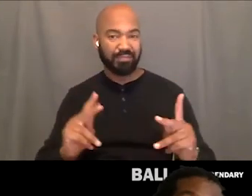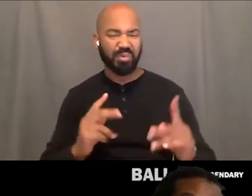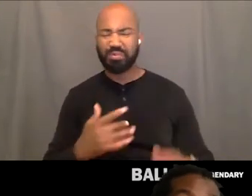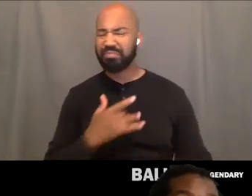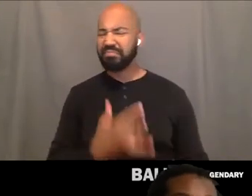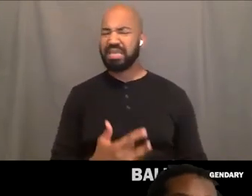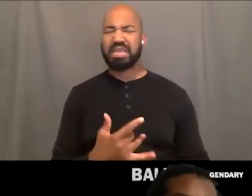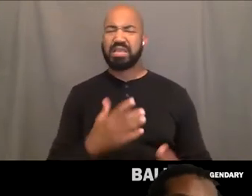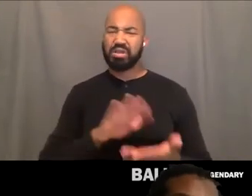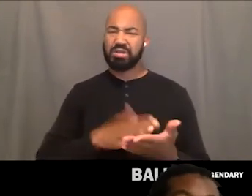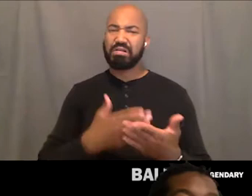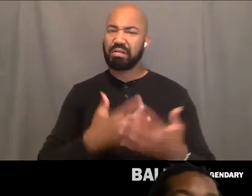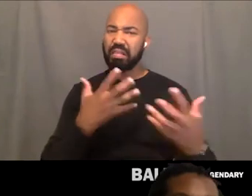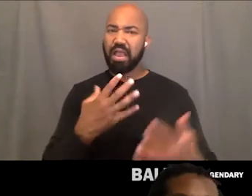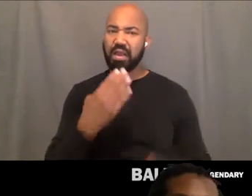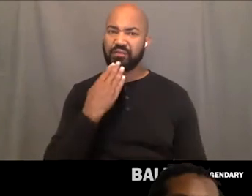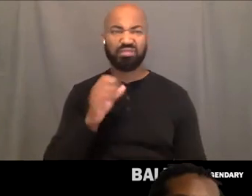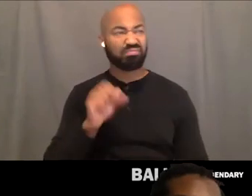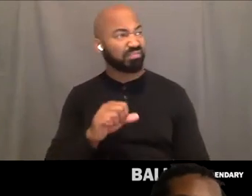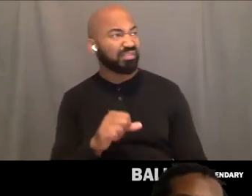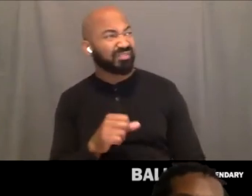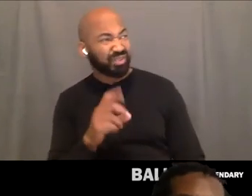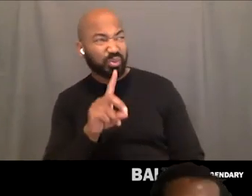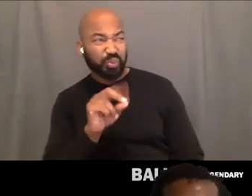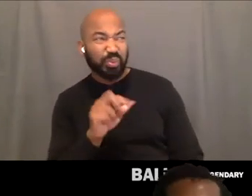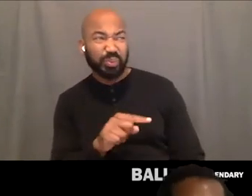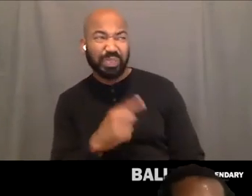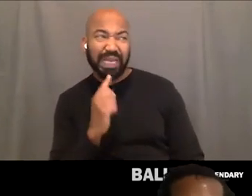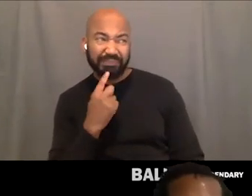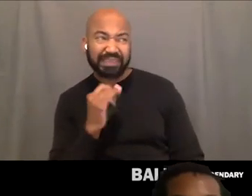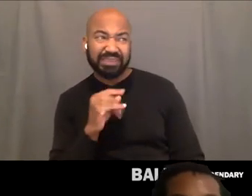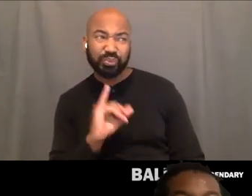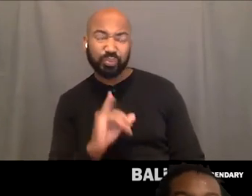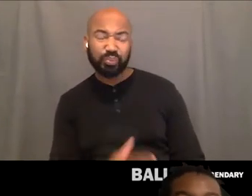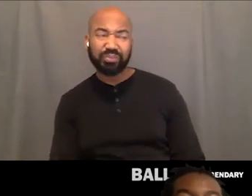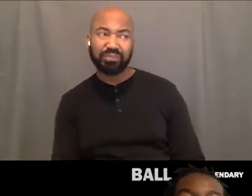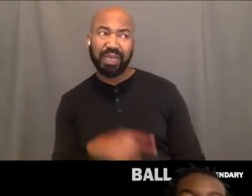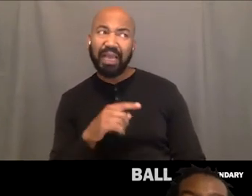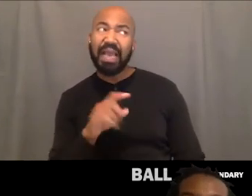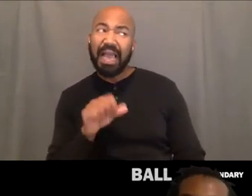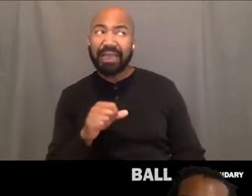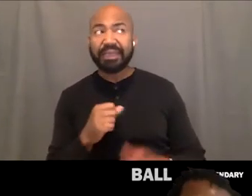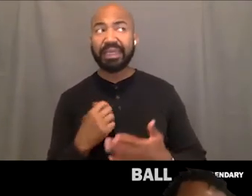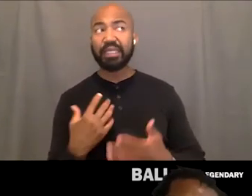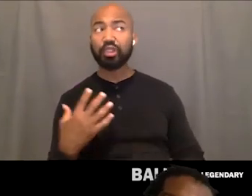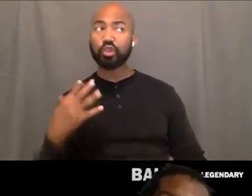You do. I miss it too. You know I could use... I bet, I bet You was always the first one there.